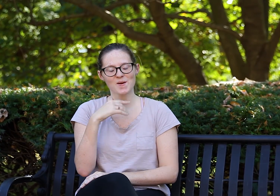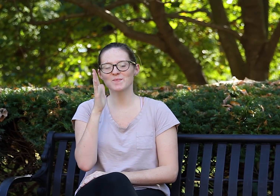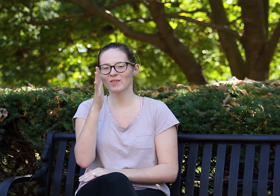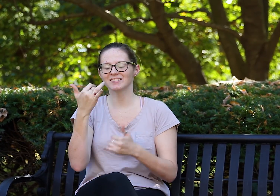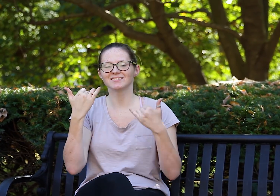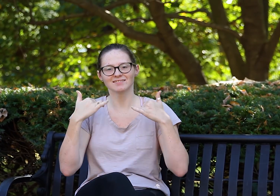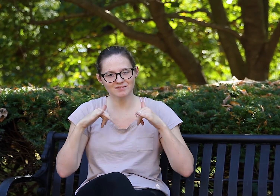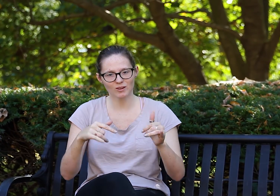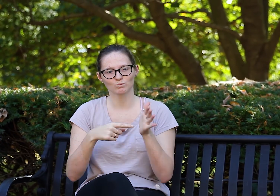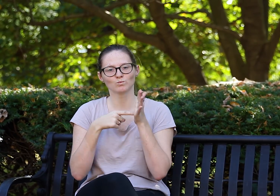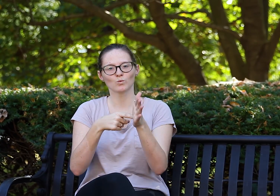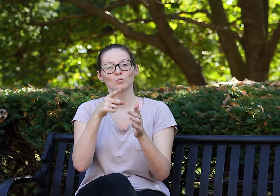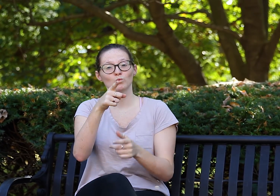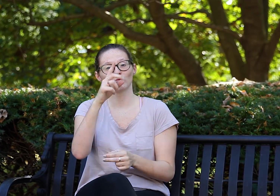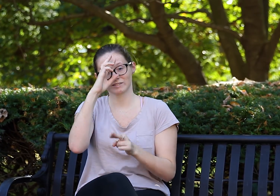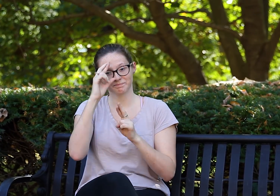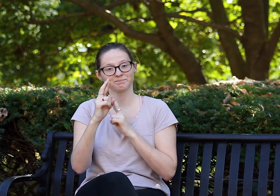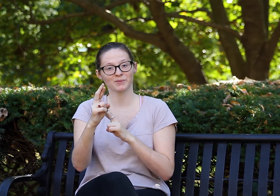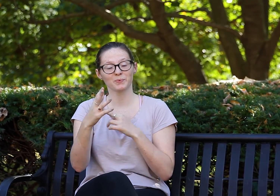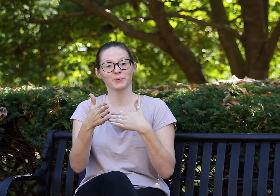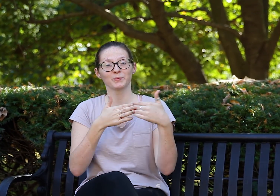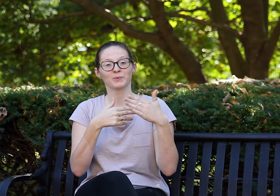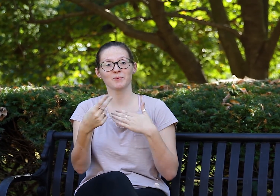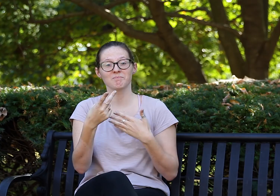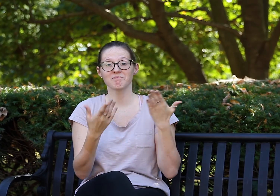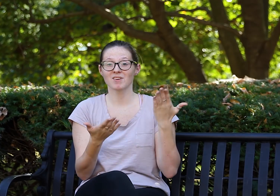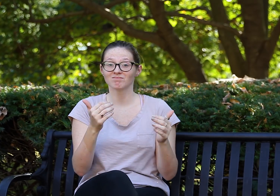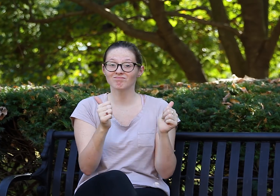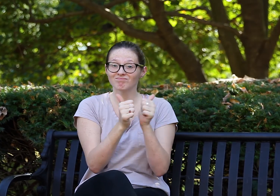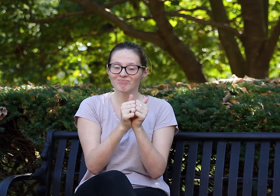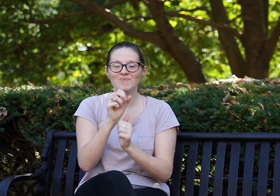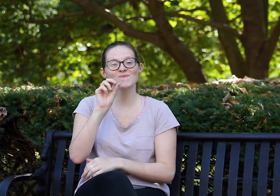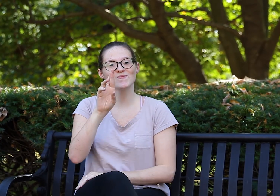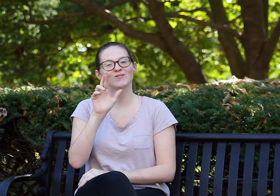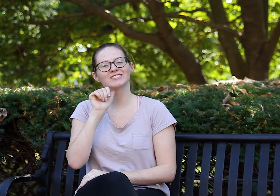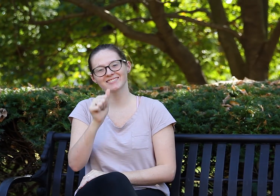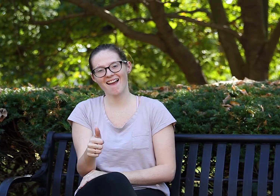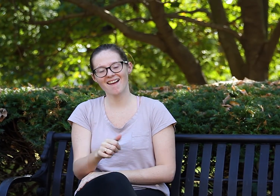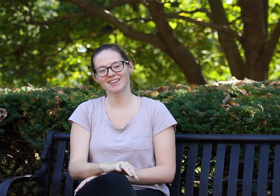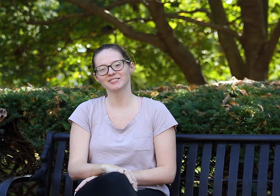I will still show you respect whether we're together or not.